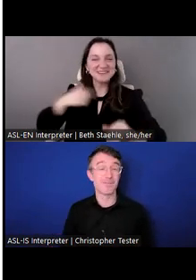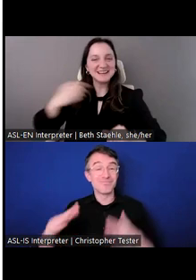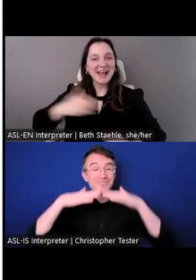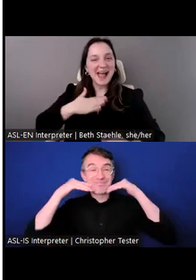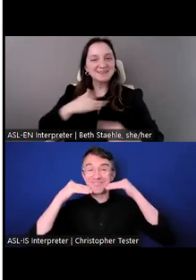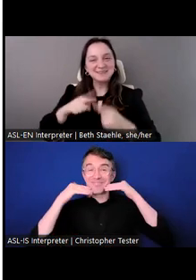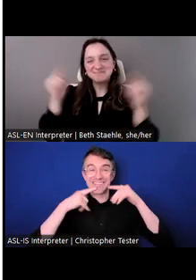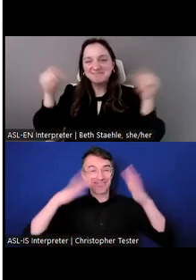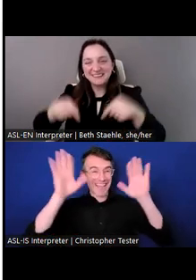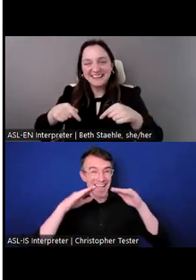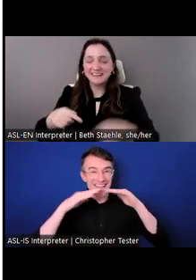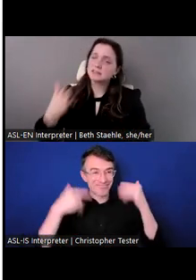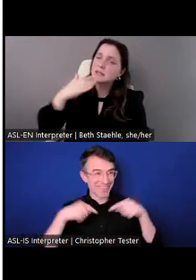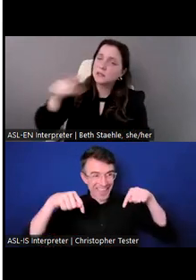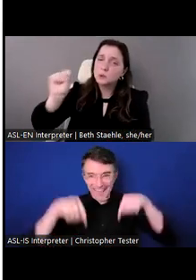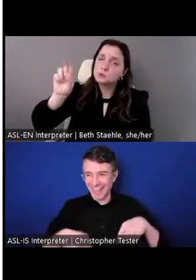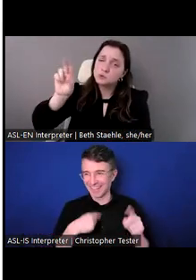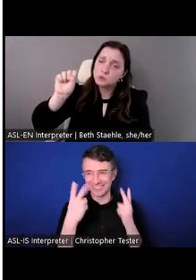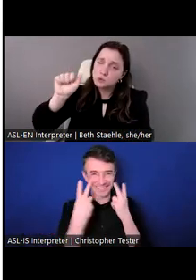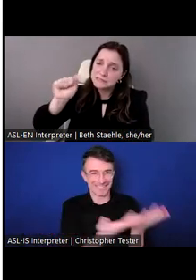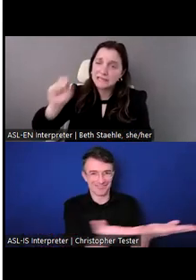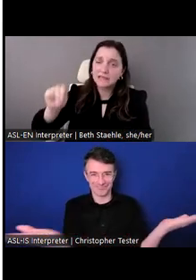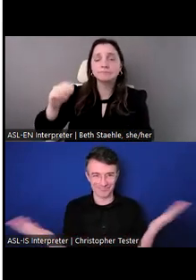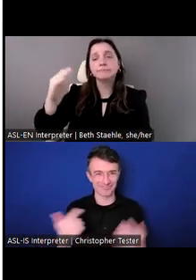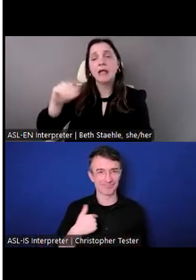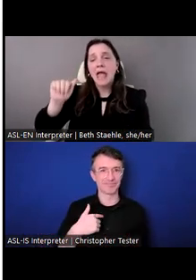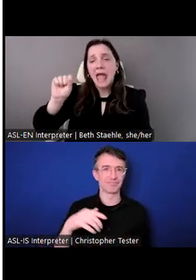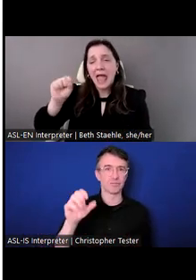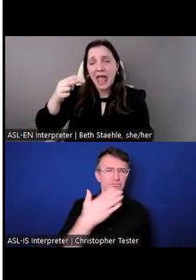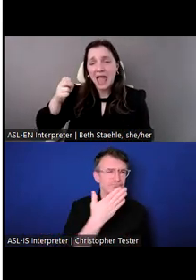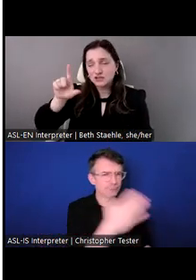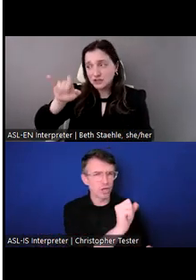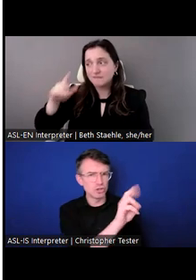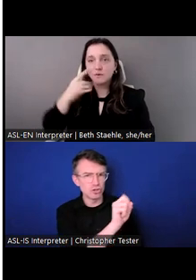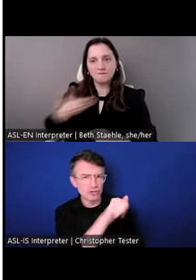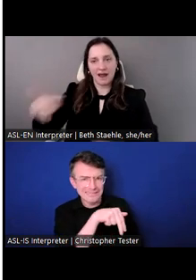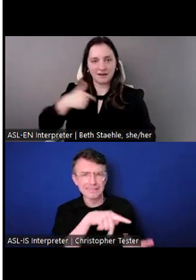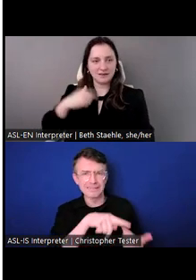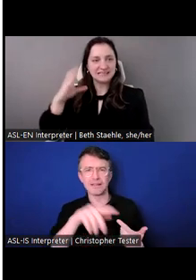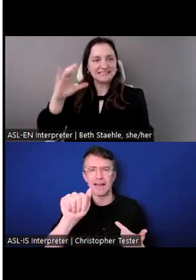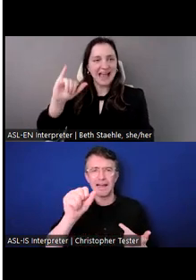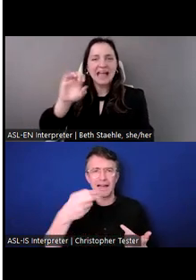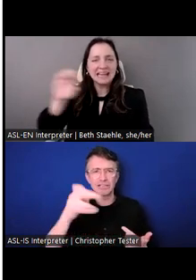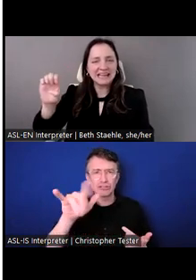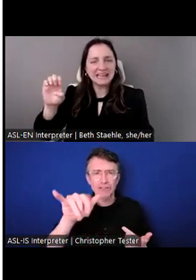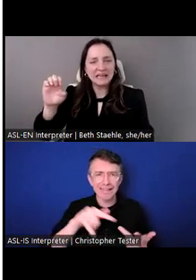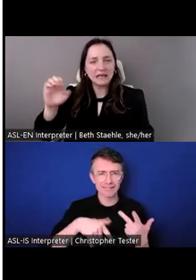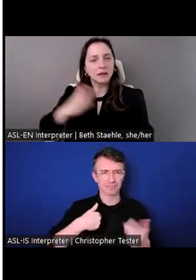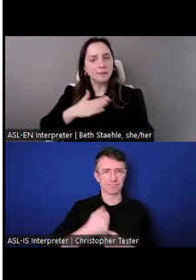Thank you so much to Susan and Ashley for inviting CIEE, the organization that I work, for to take part in this session.